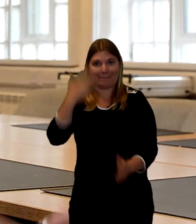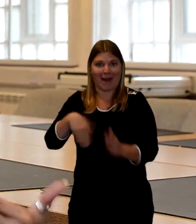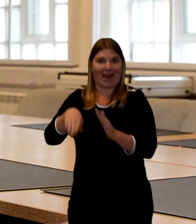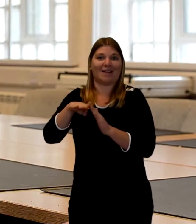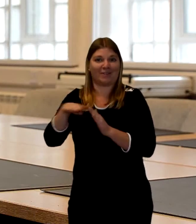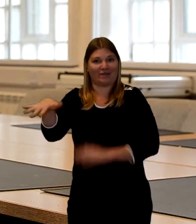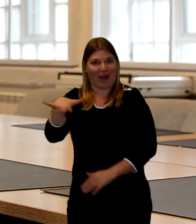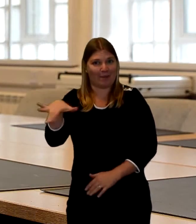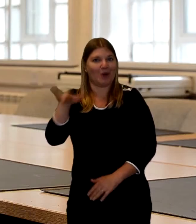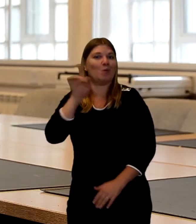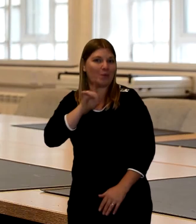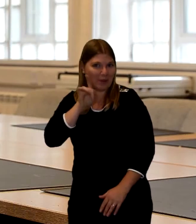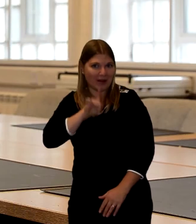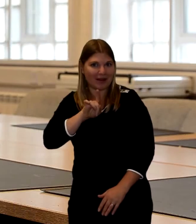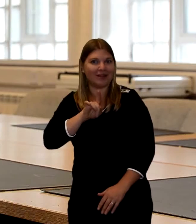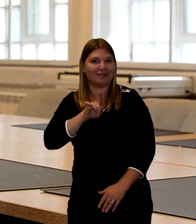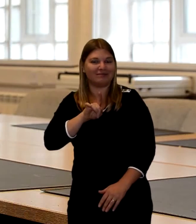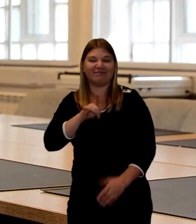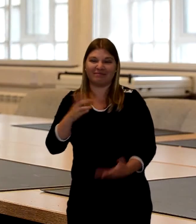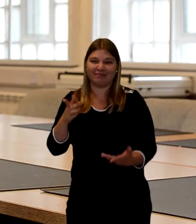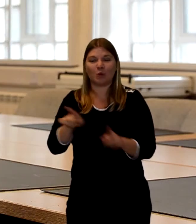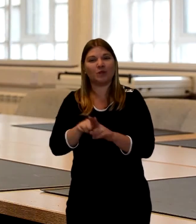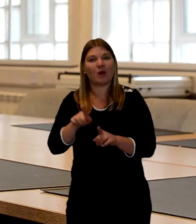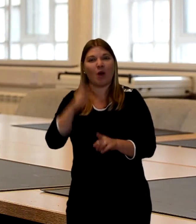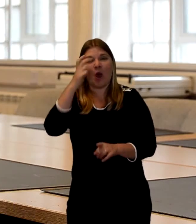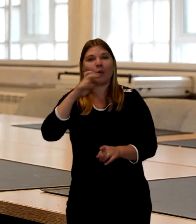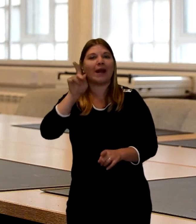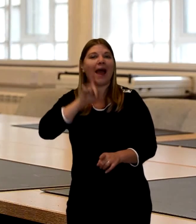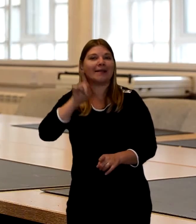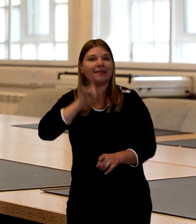My mom being the head, being the mother. And all the other senior ladies.